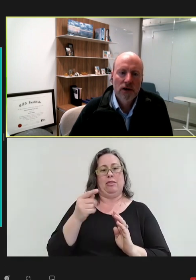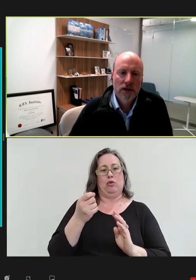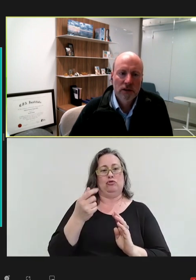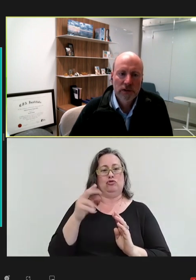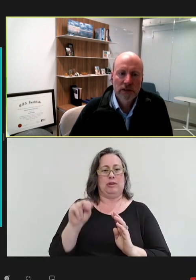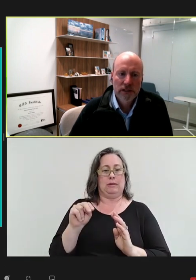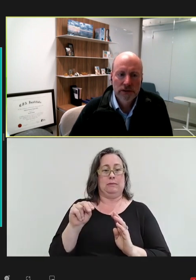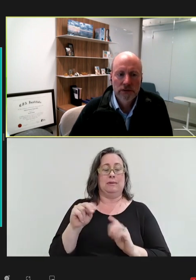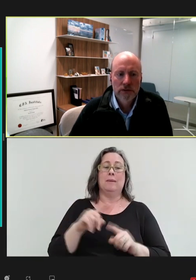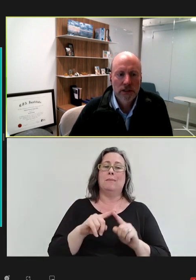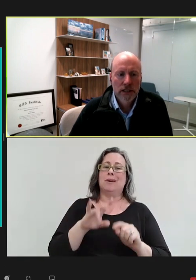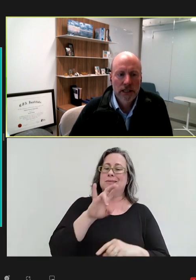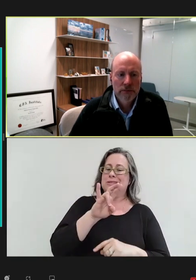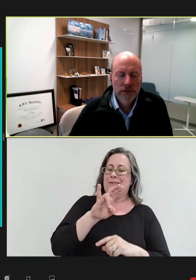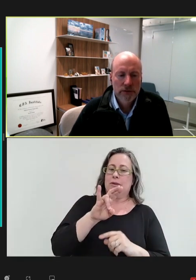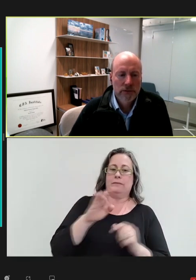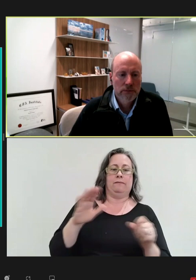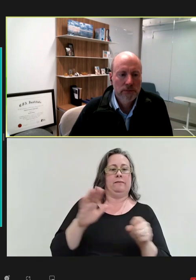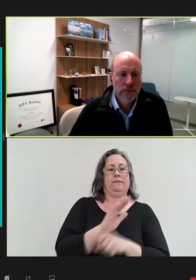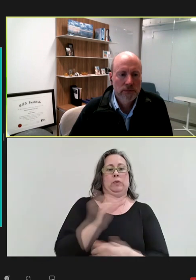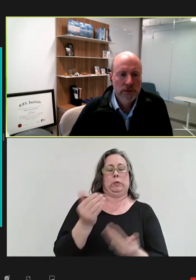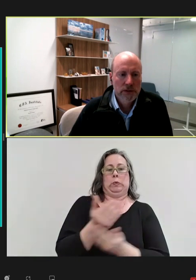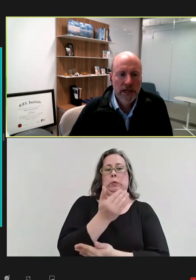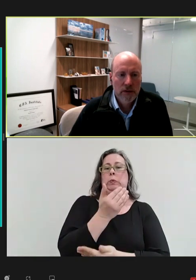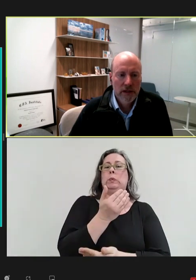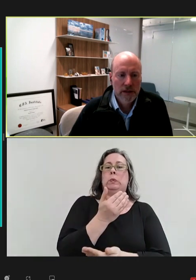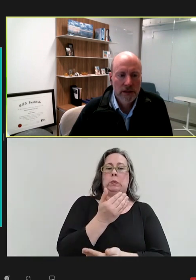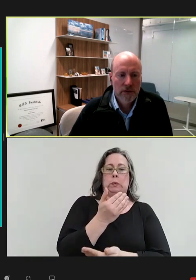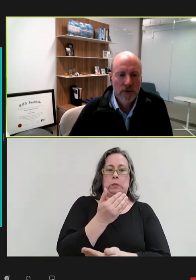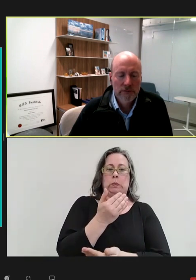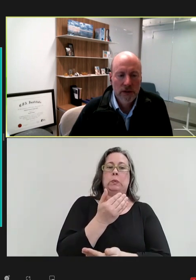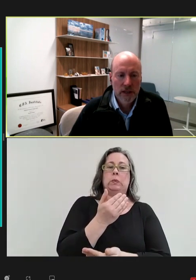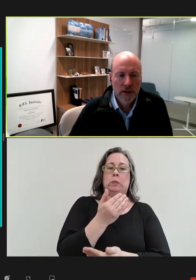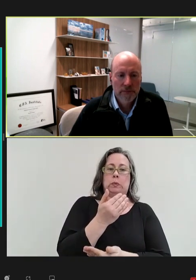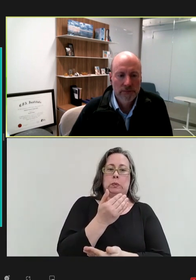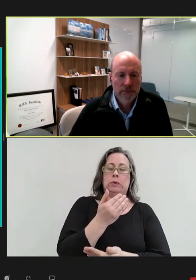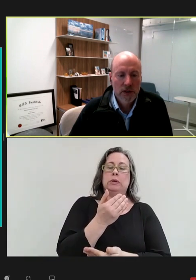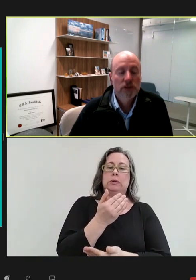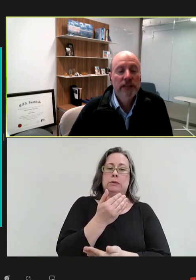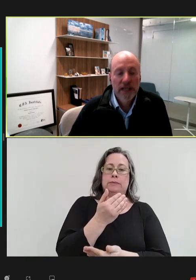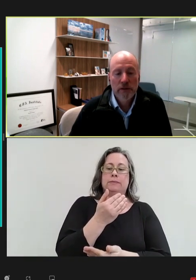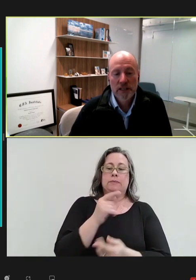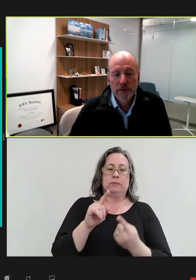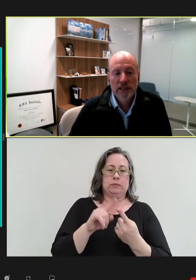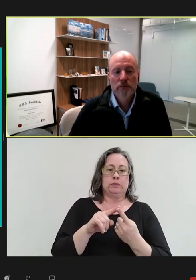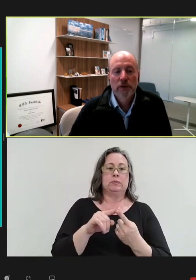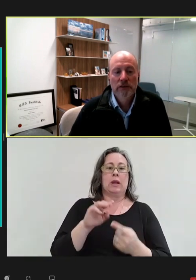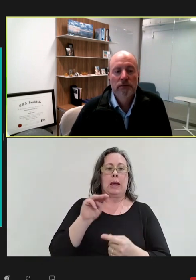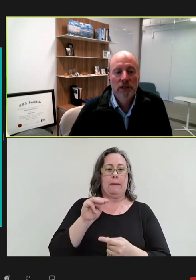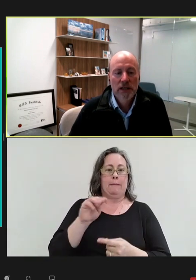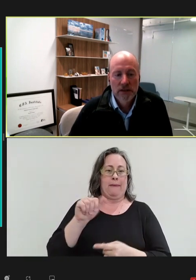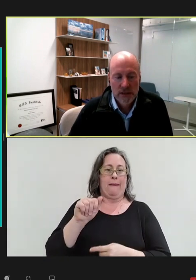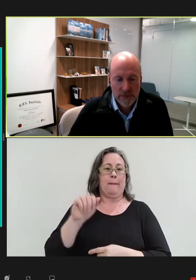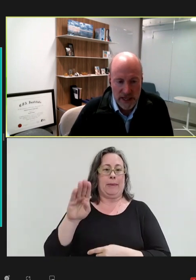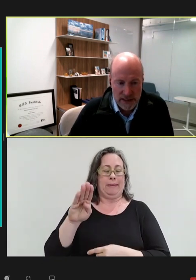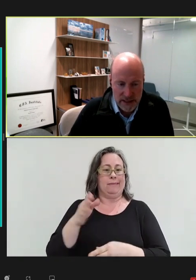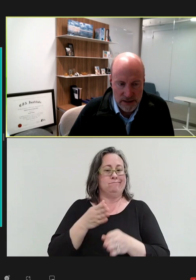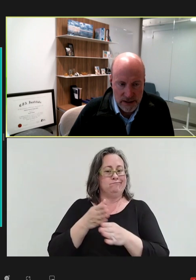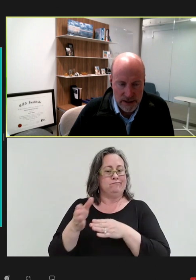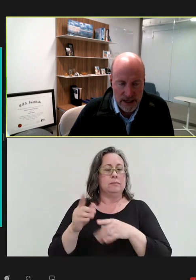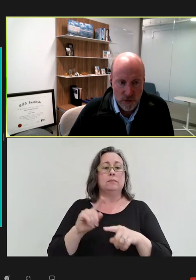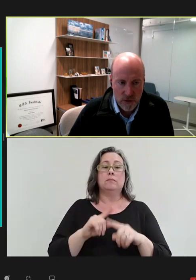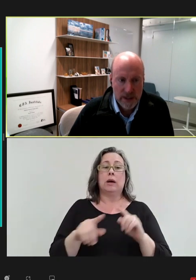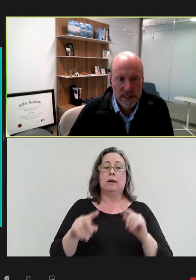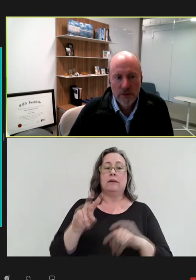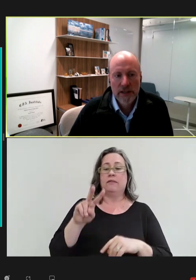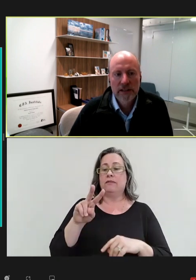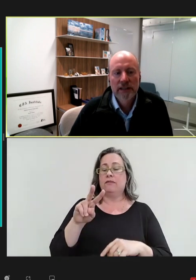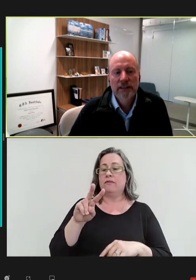are completely new to the antibody or to the antibody space. But the vaccine or antibody,